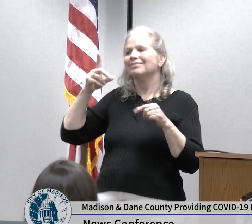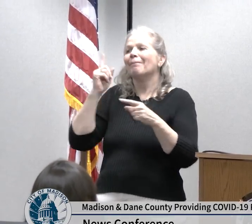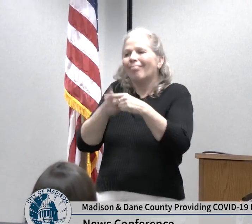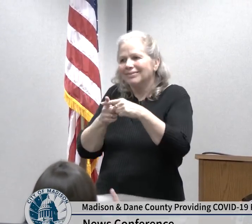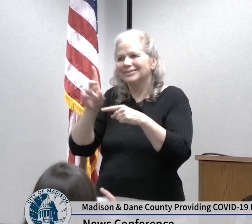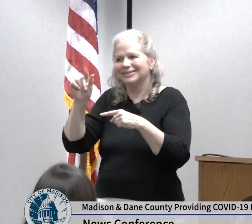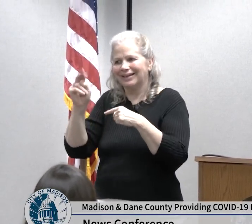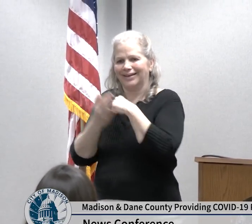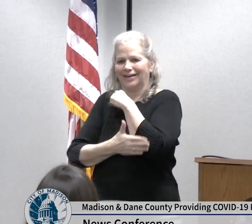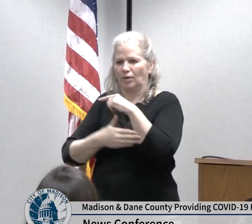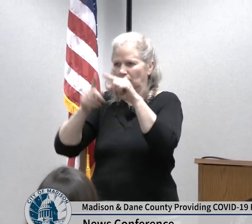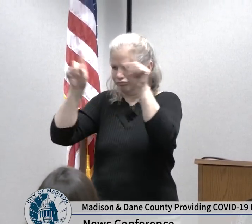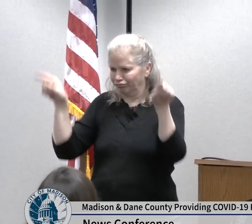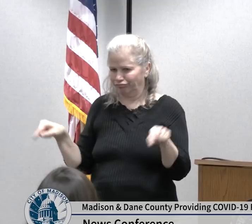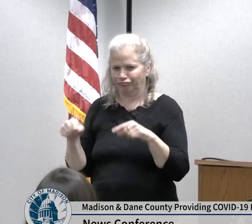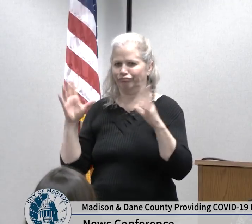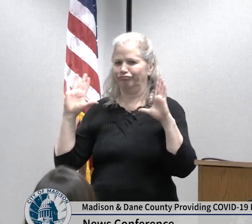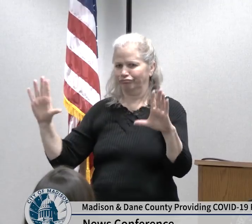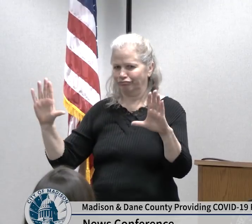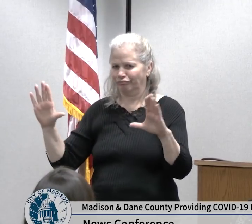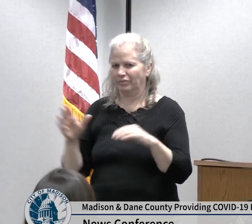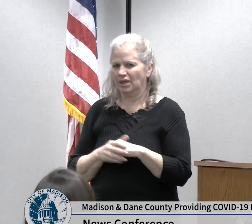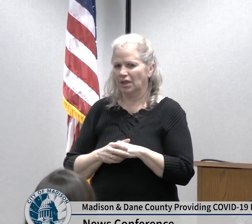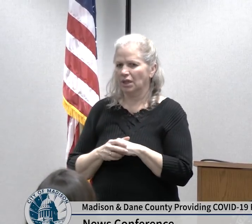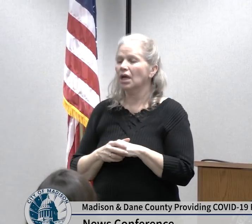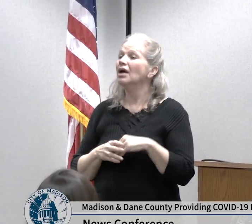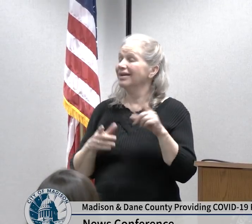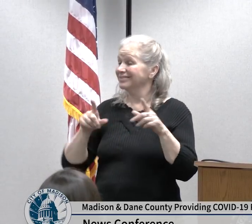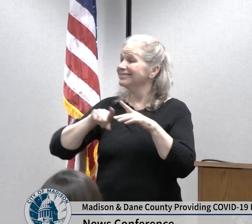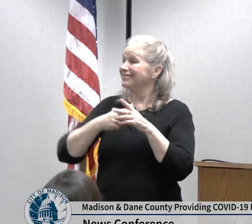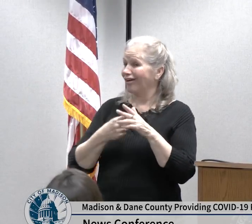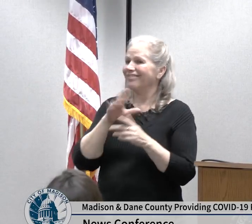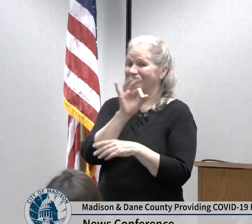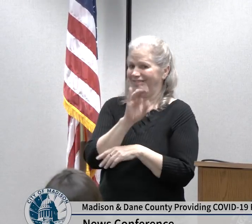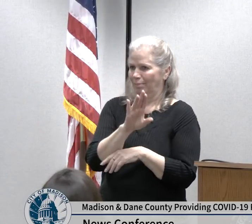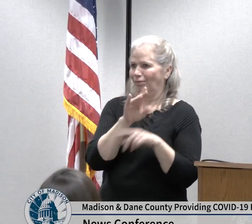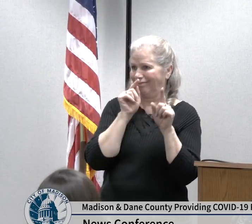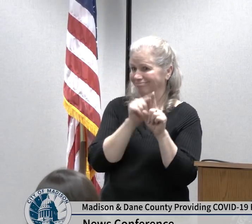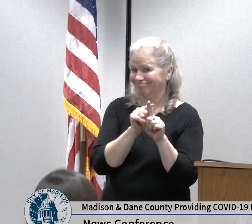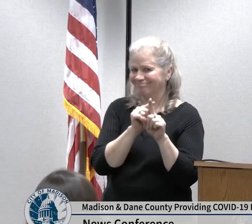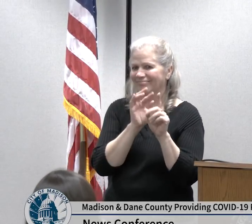February I know that the public has been very anxious and I want to thank all of